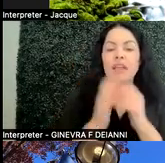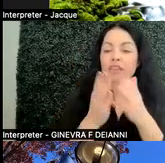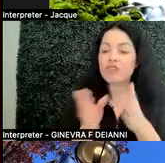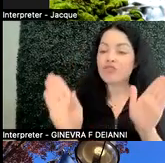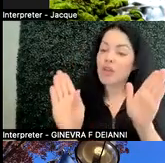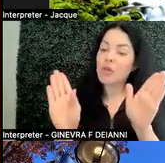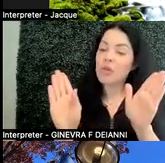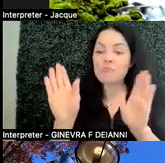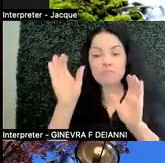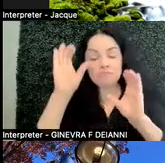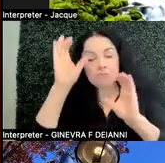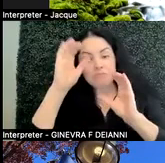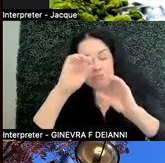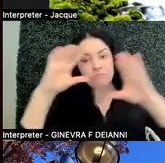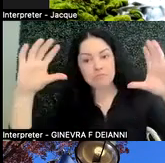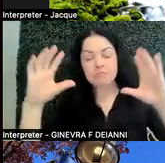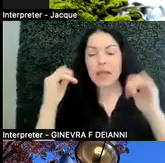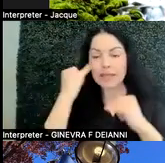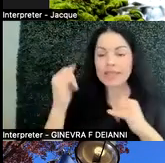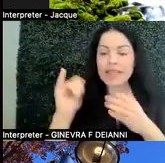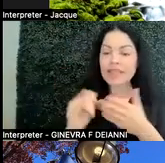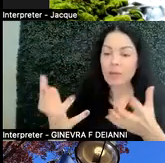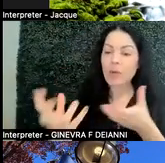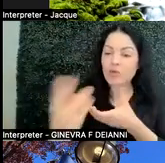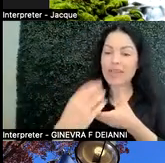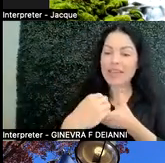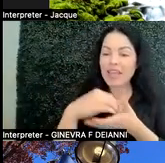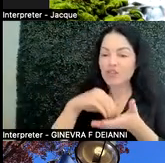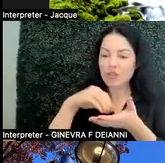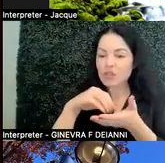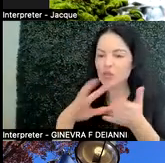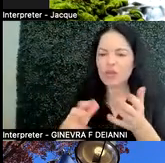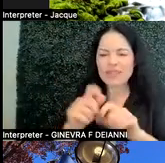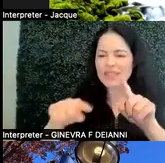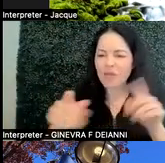that we want to be engaging students in multiple ways, presenting information in multiple ways,